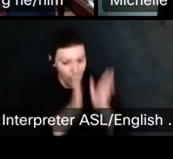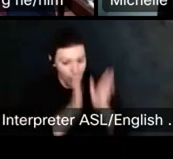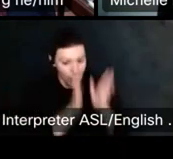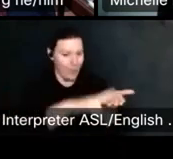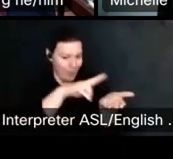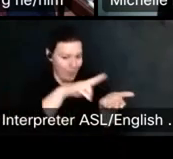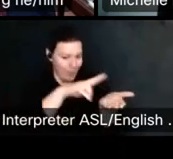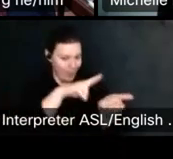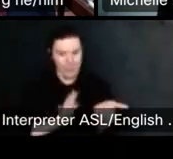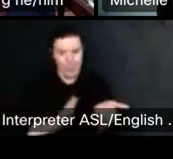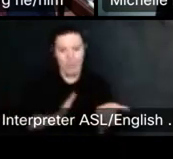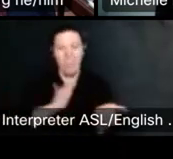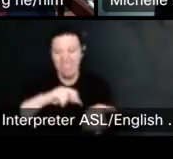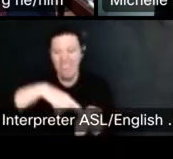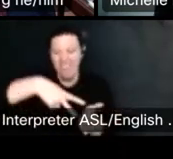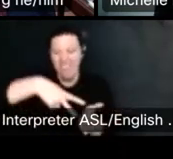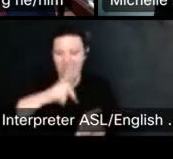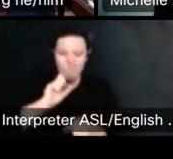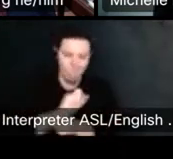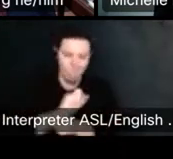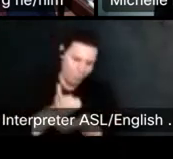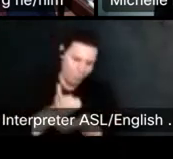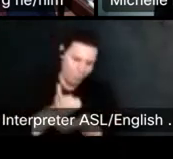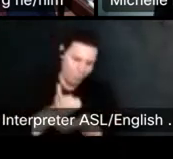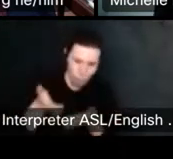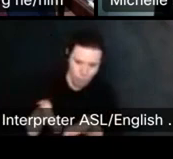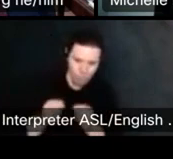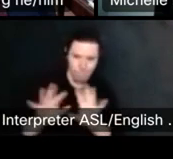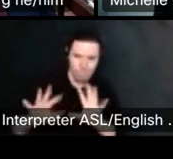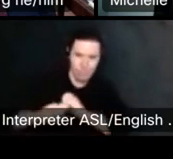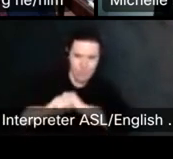Awesome Thank you. And I think this 1 might be a quick 1. um, so on slide it in there.